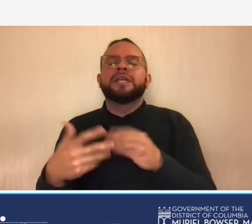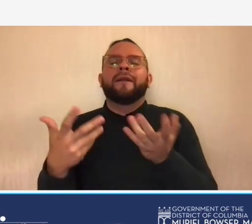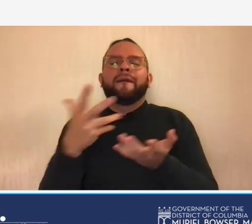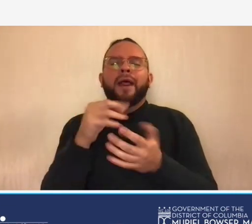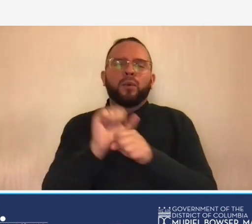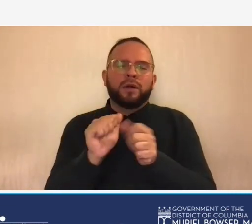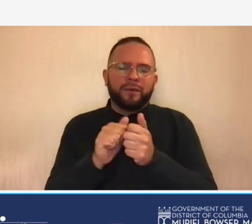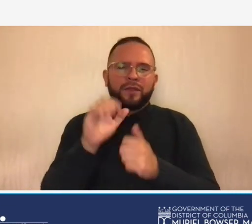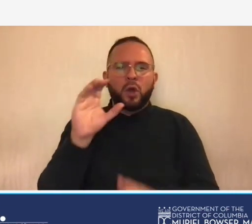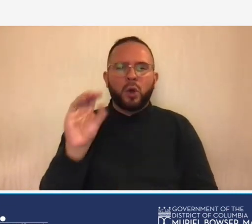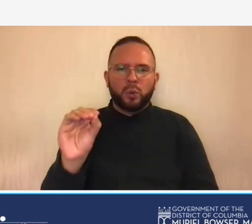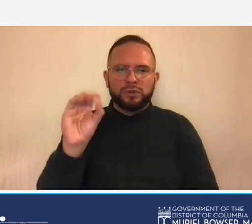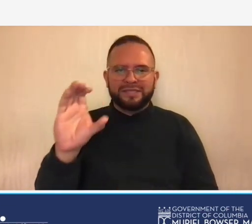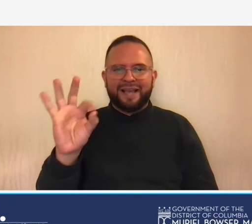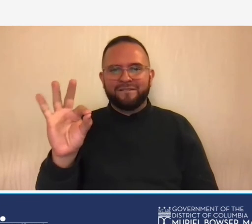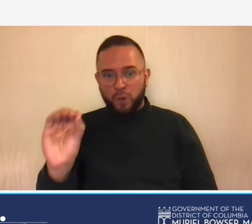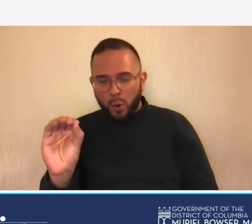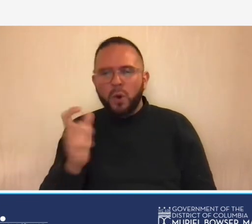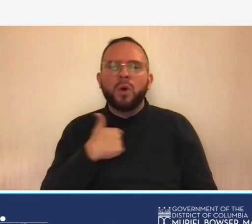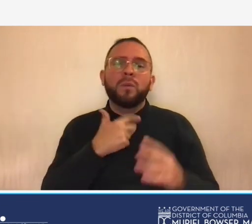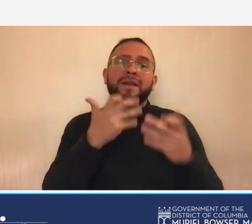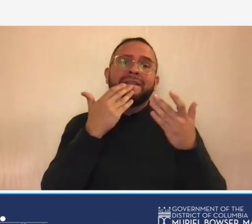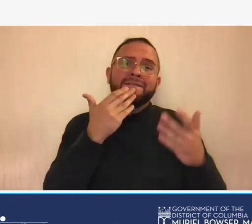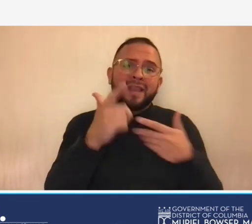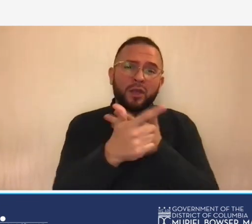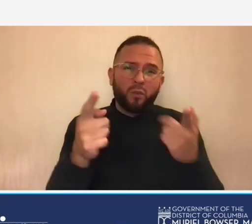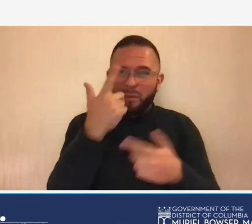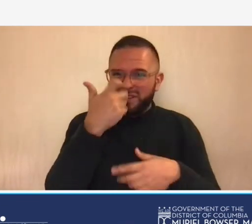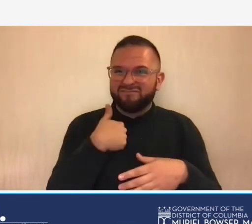we just want to thank everyone for taking time out of your busy schedule today to join us for this